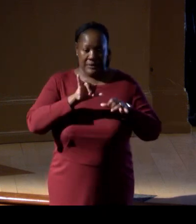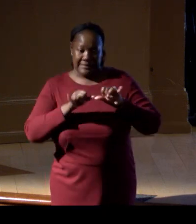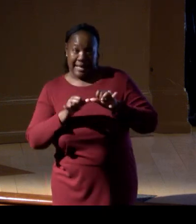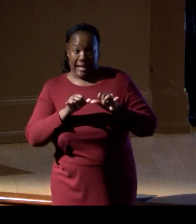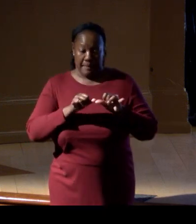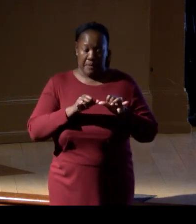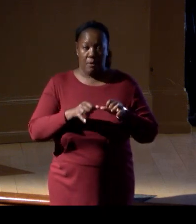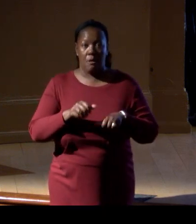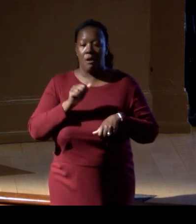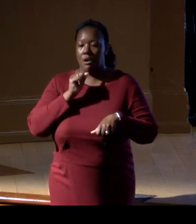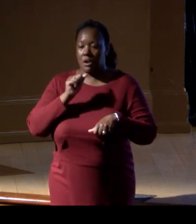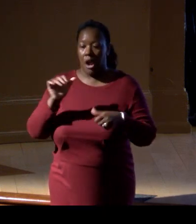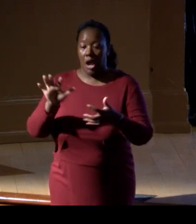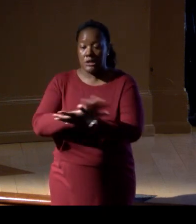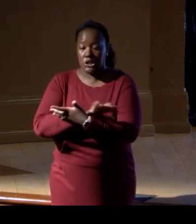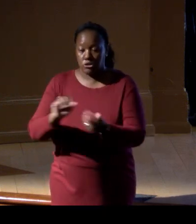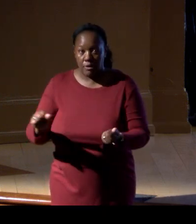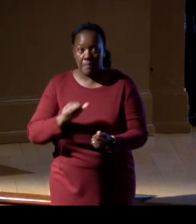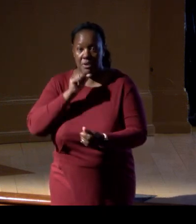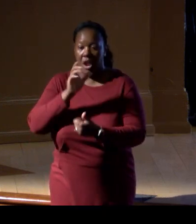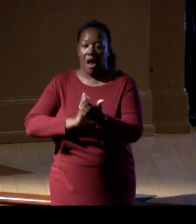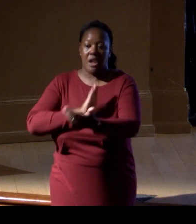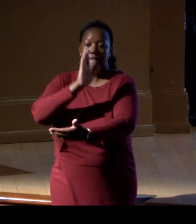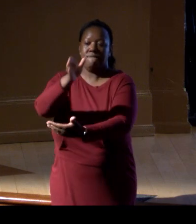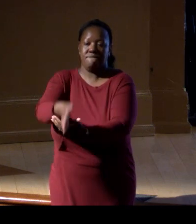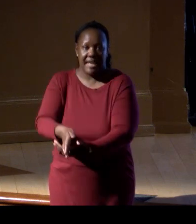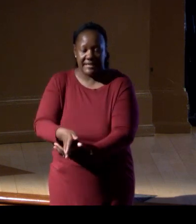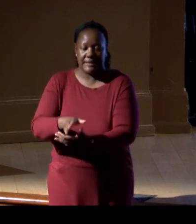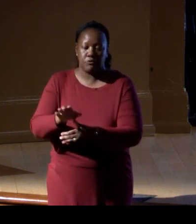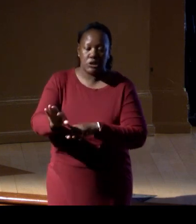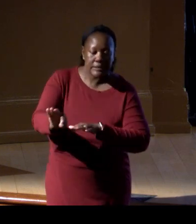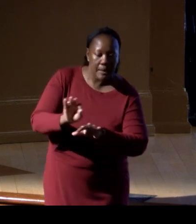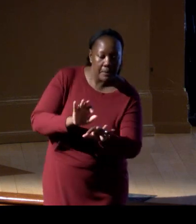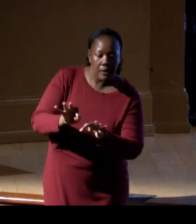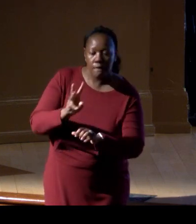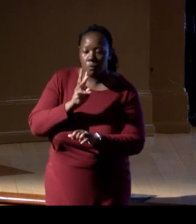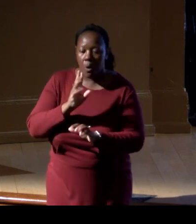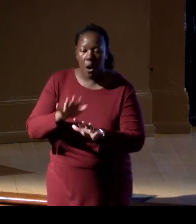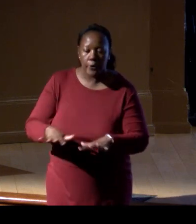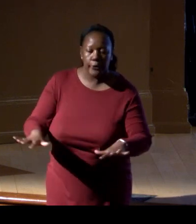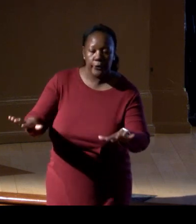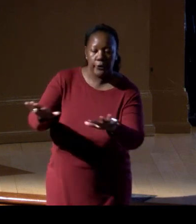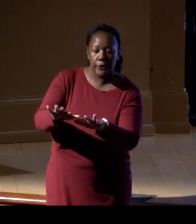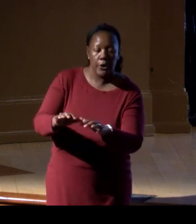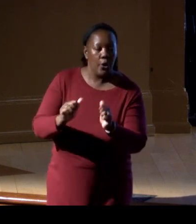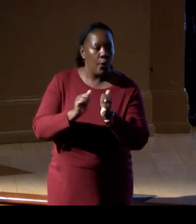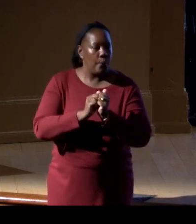and non-invasive sampling of water linked with automated and community-based programs